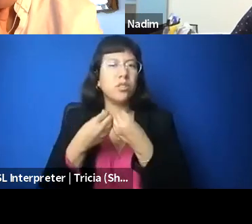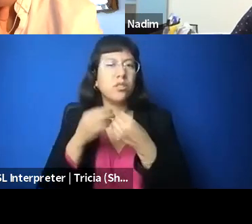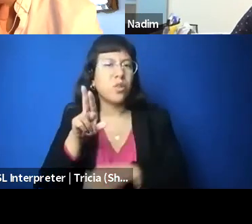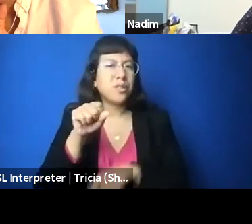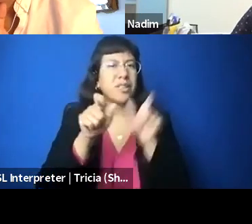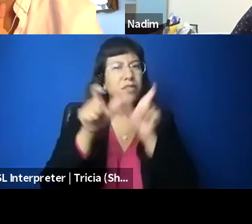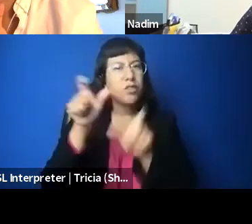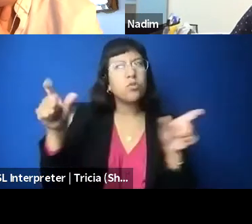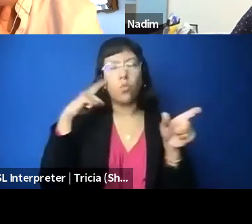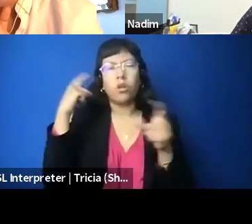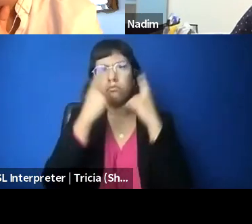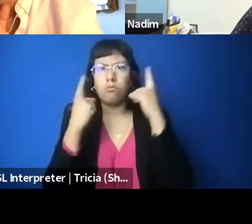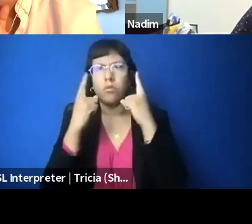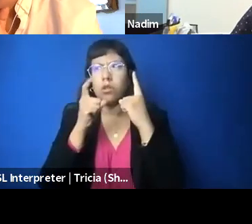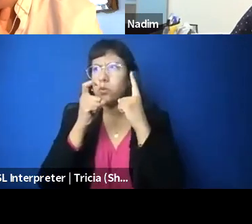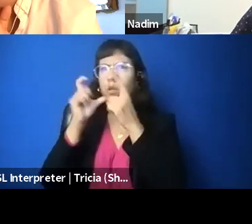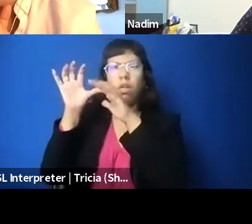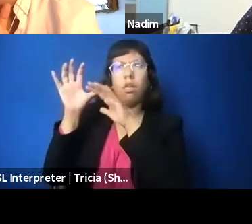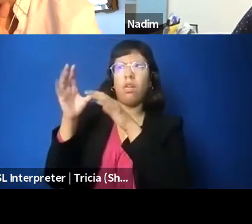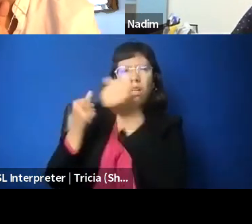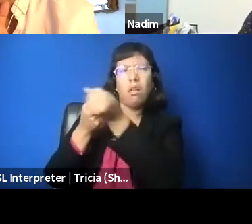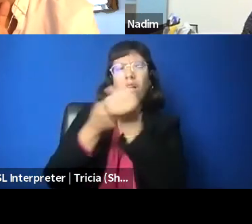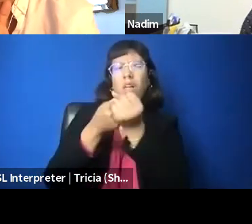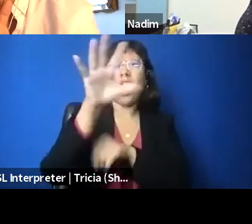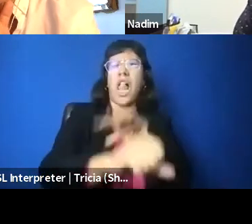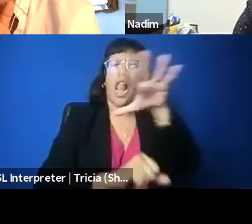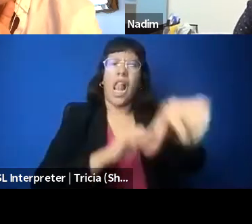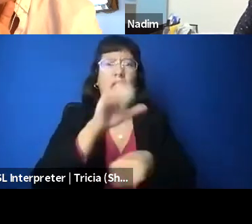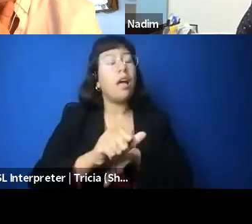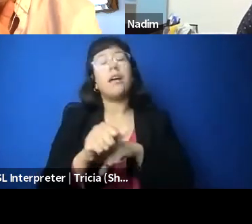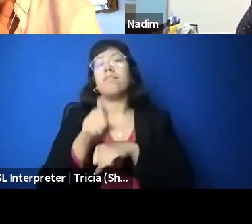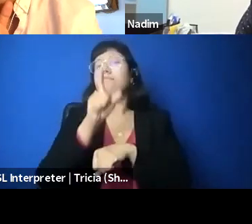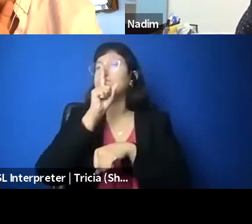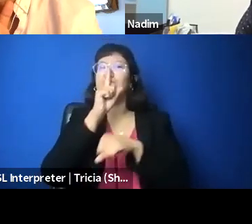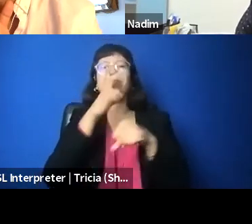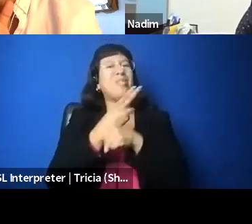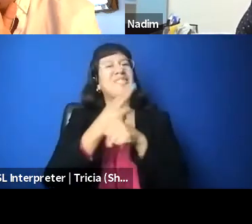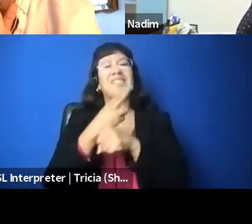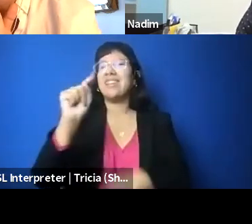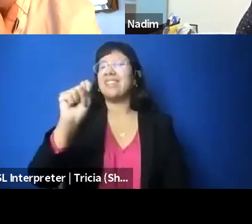not using terrorism laws, because again, we don't want to sort of prop those up